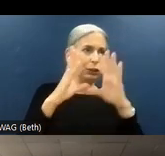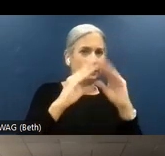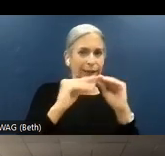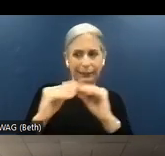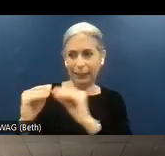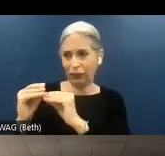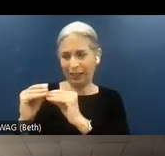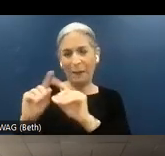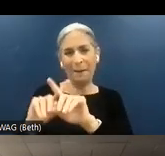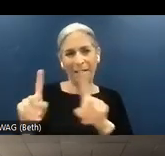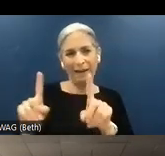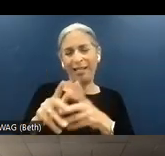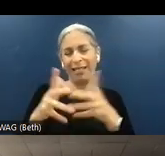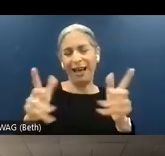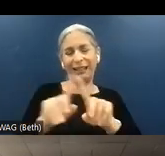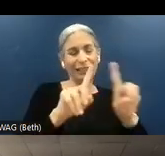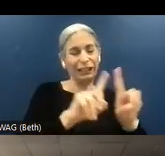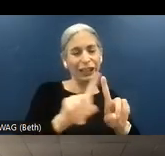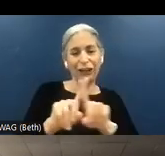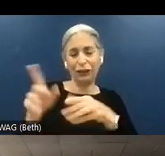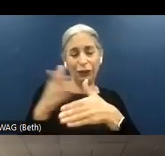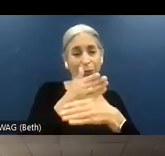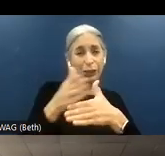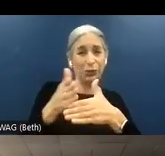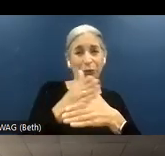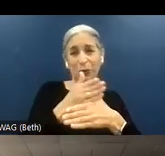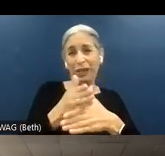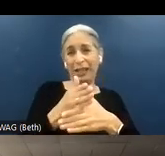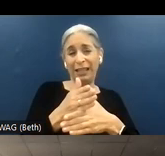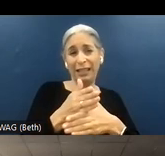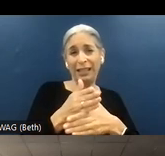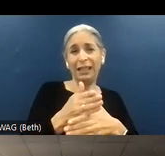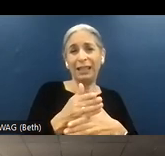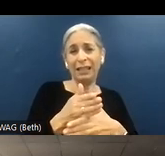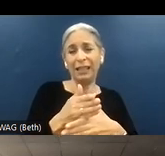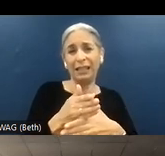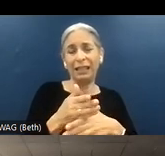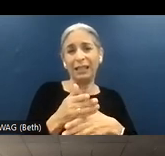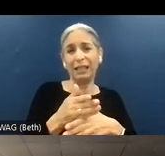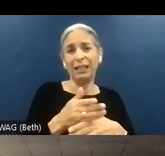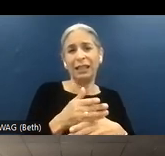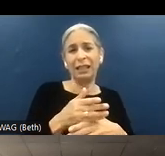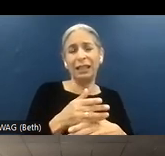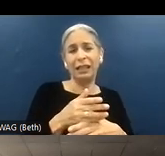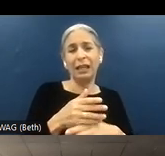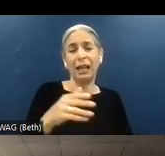there are a lot of differences between fully native applications and applications that